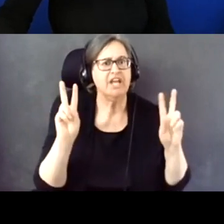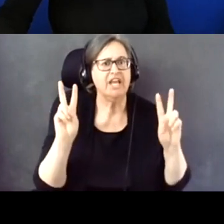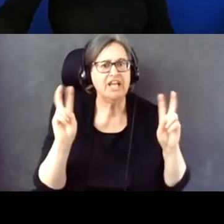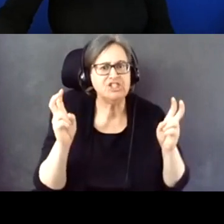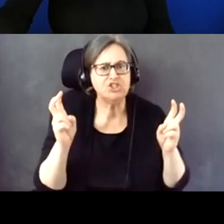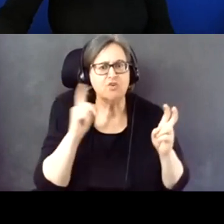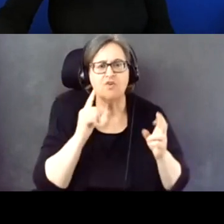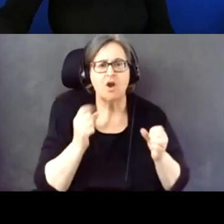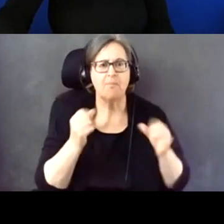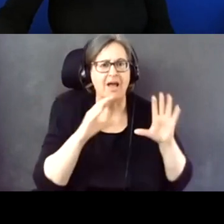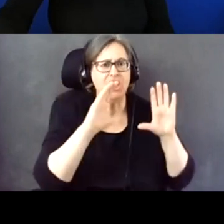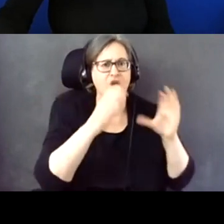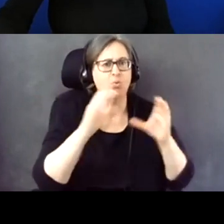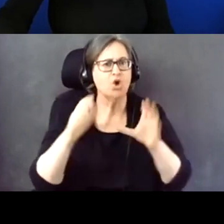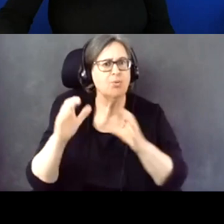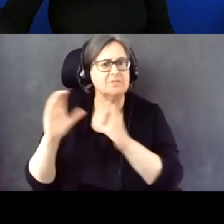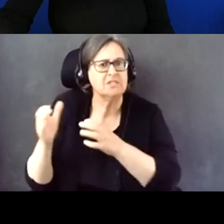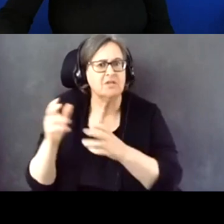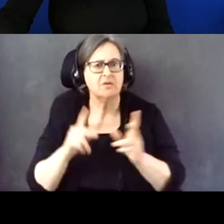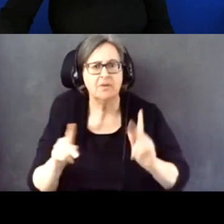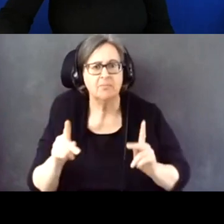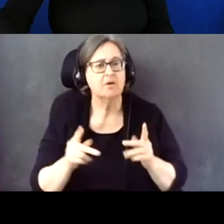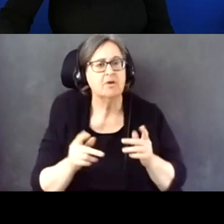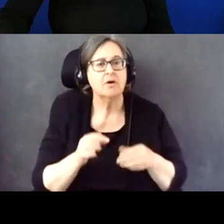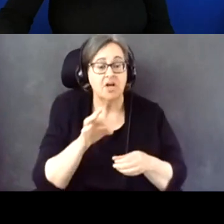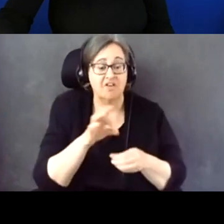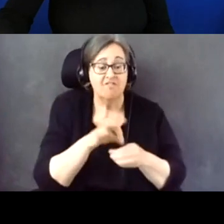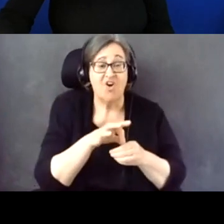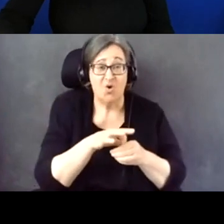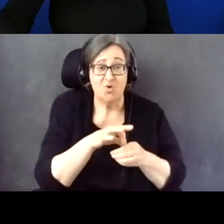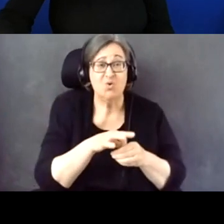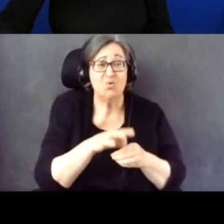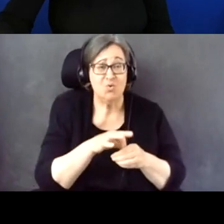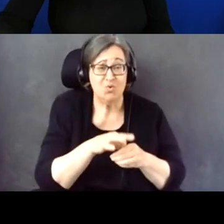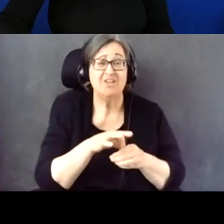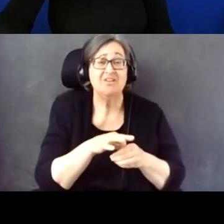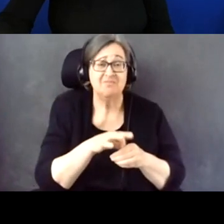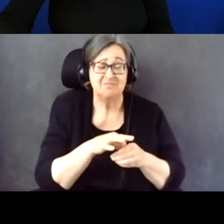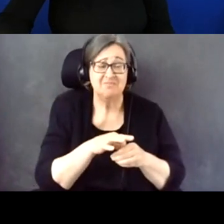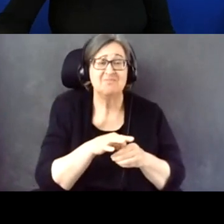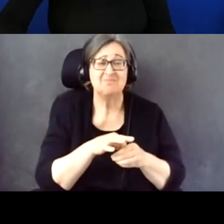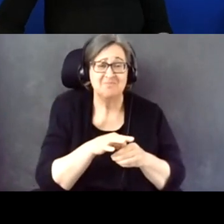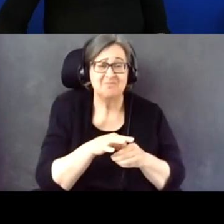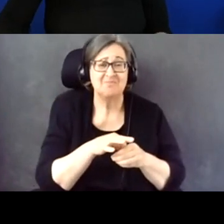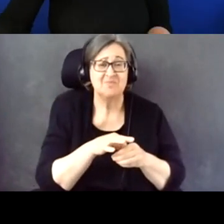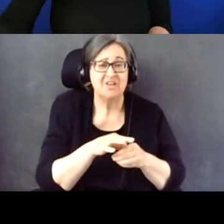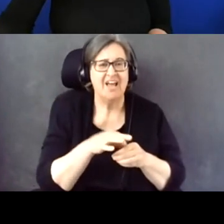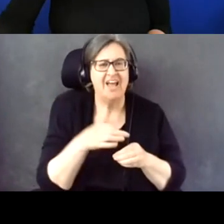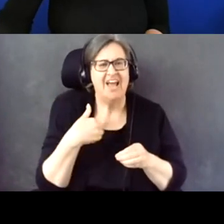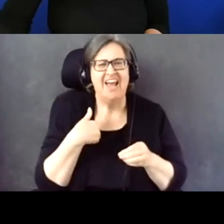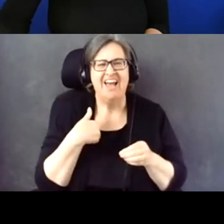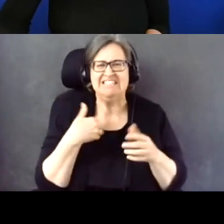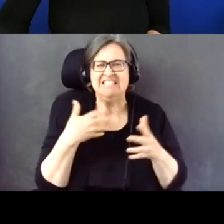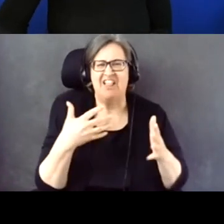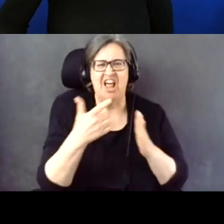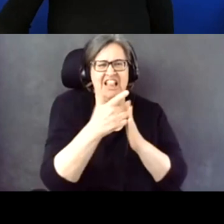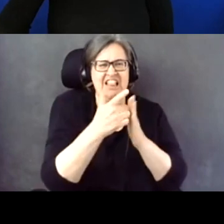groups of people, because voting does have a lot of legal language around it, very complicated